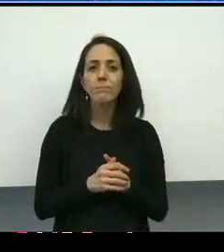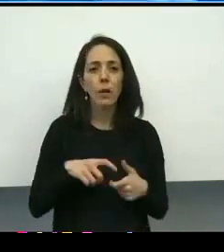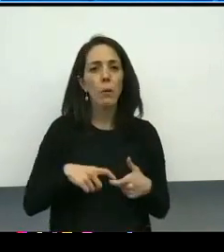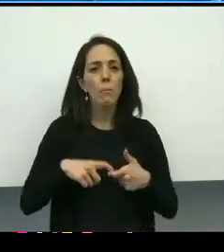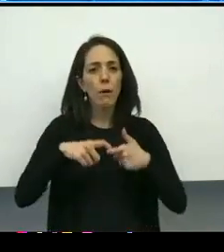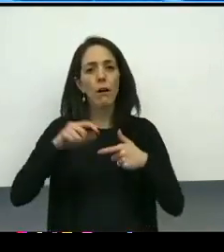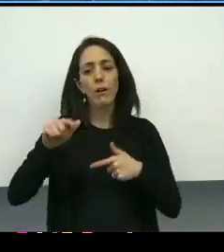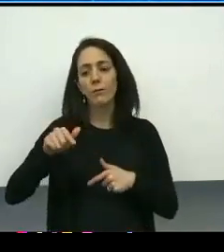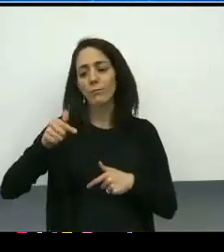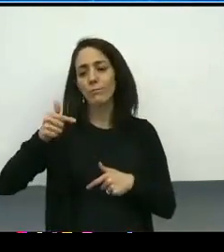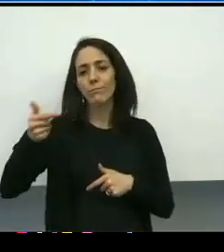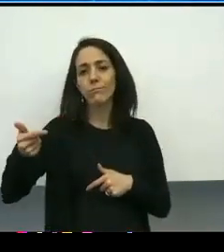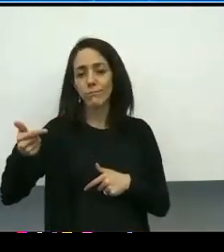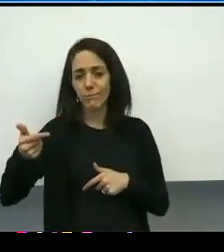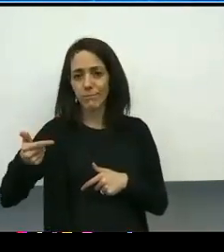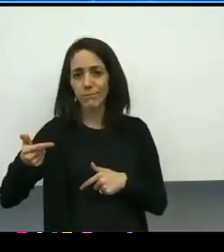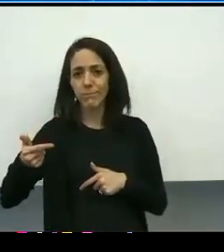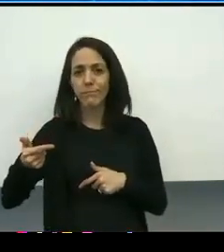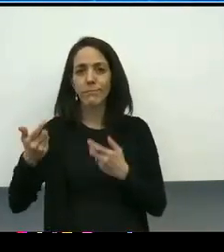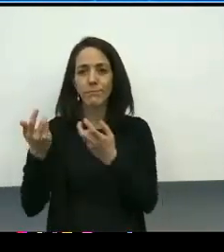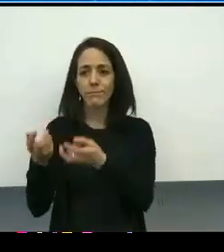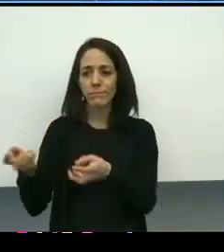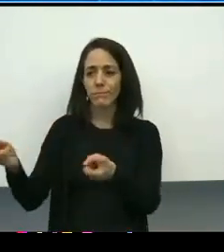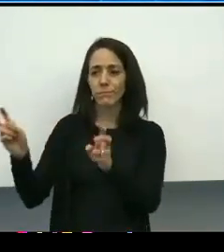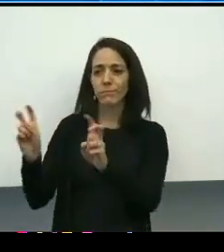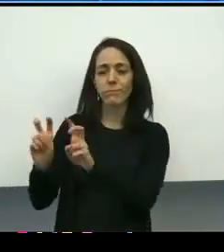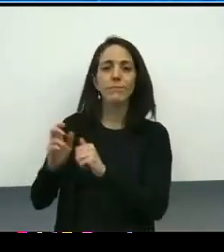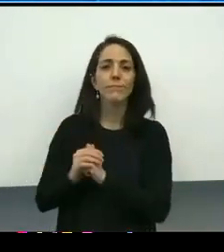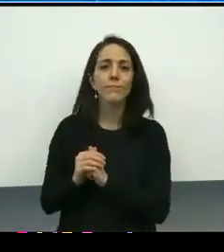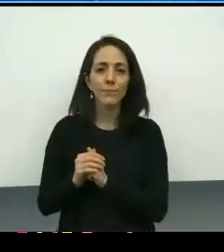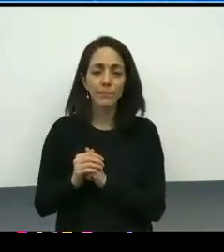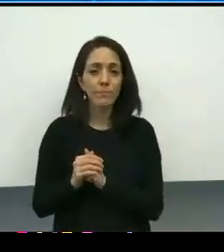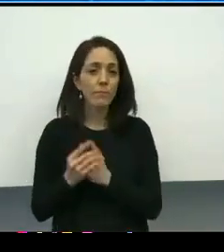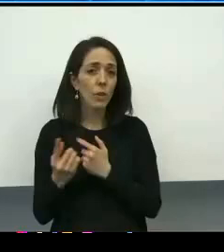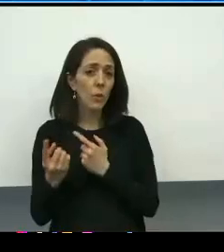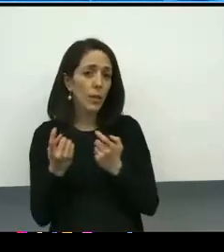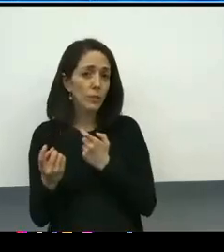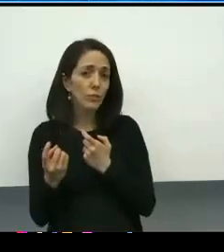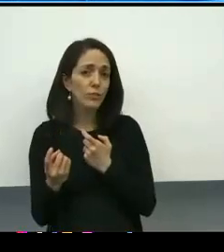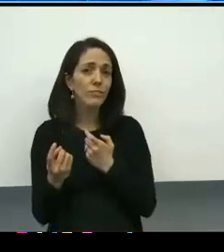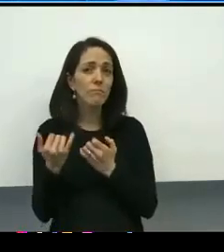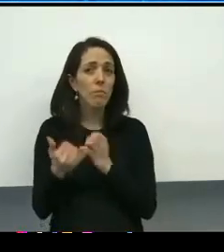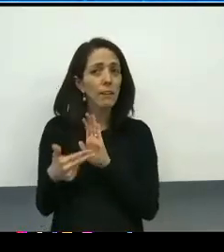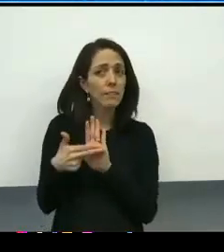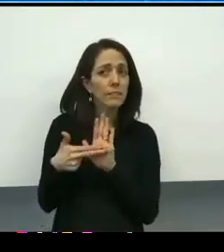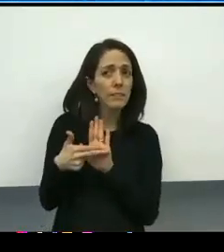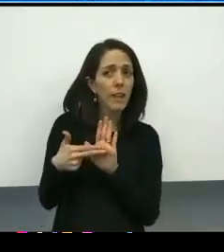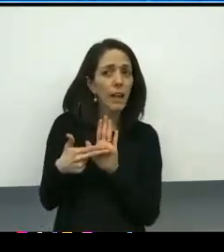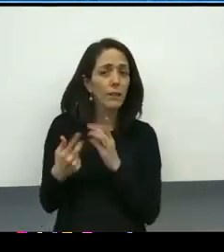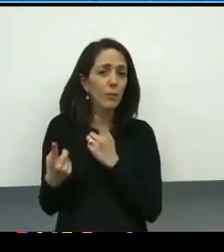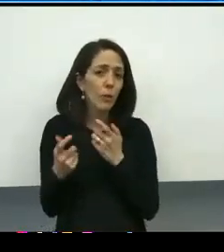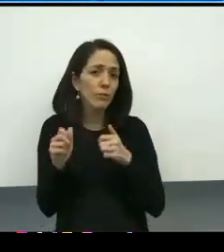Turn the virtual mic back over to Chair Monfries and we'll take any questions. Last slide, challenges, reservations.